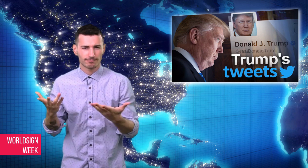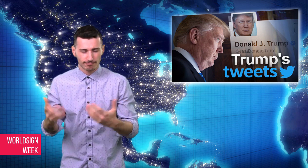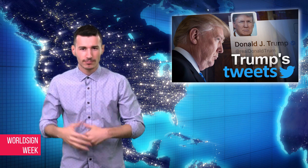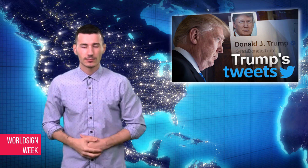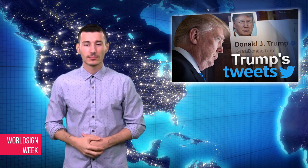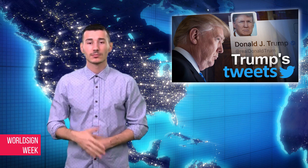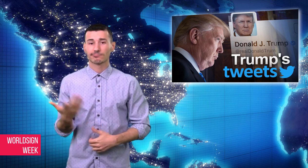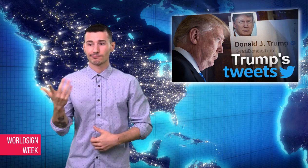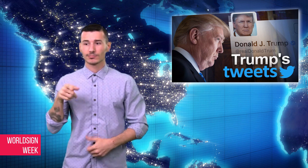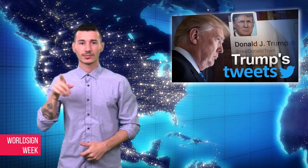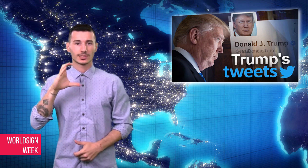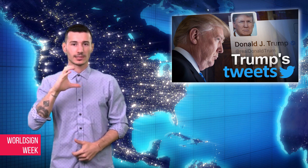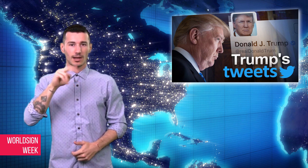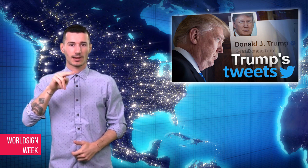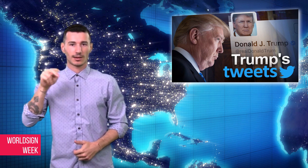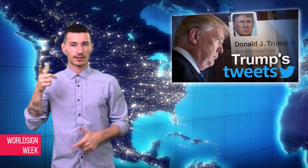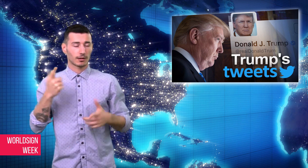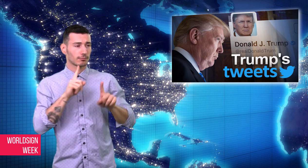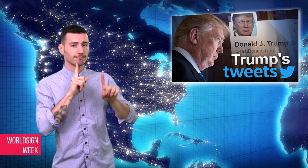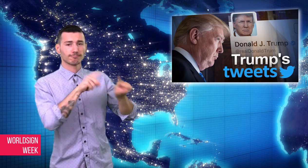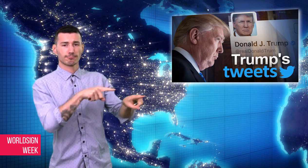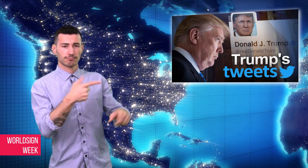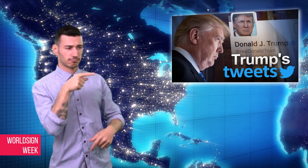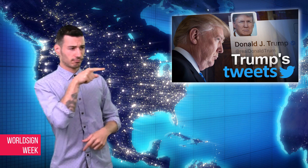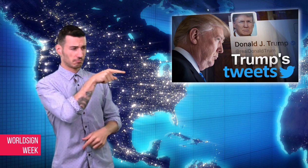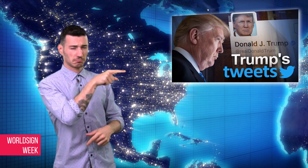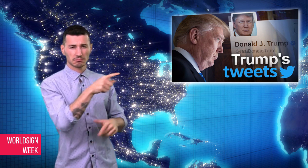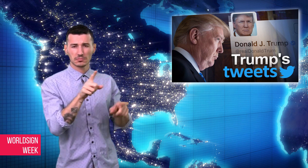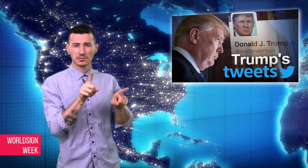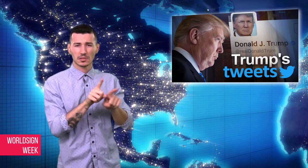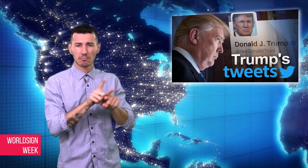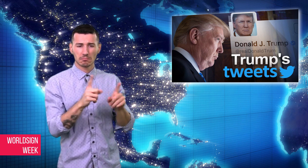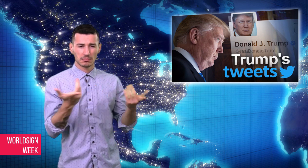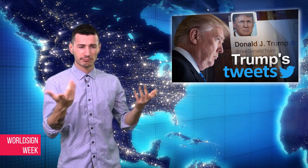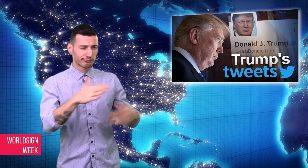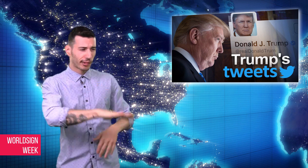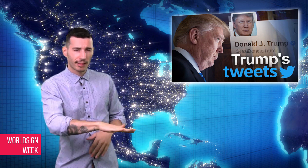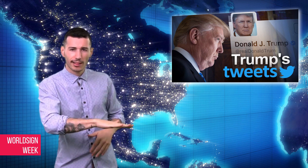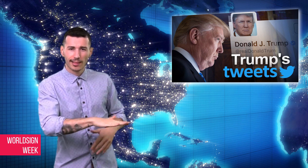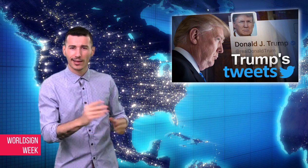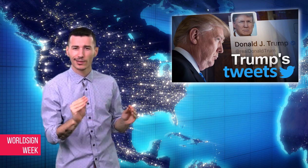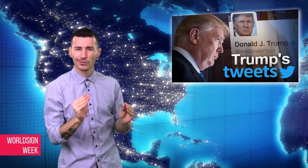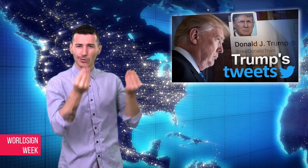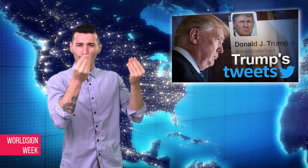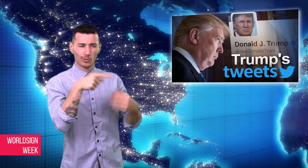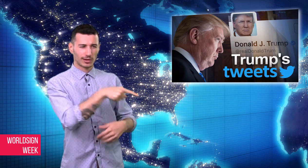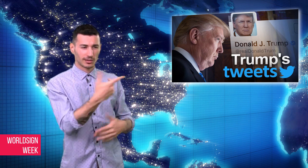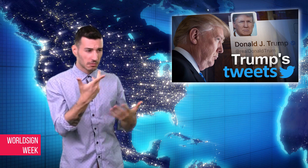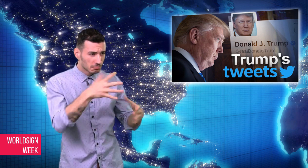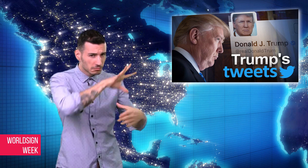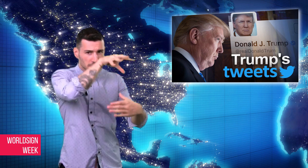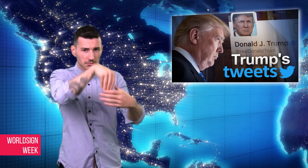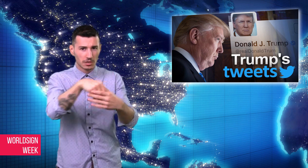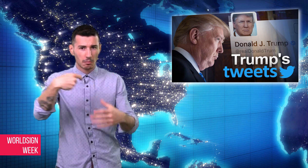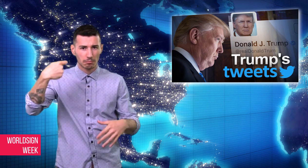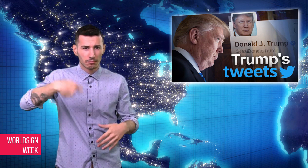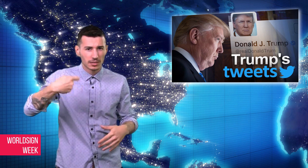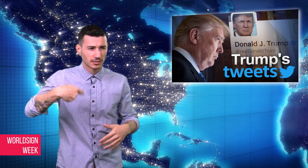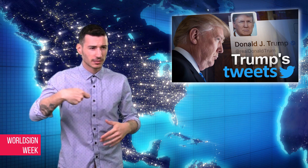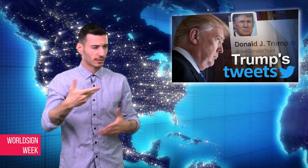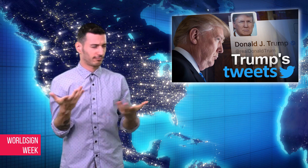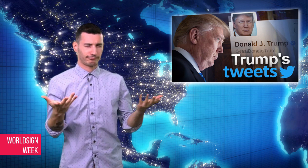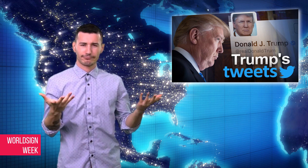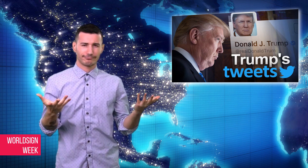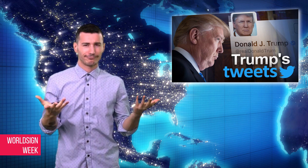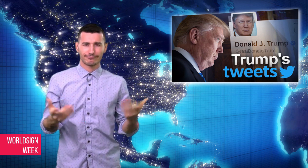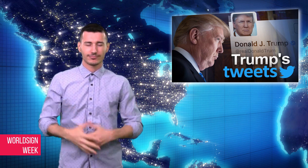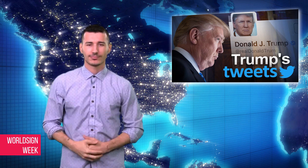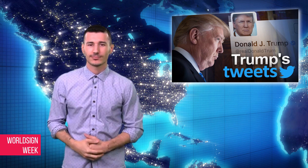dignity of his office.”